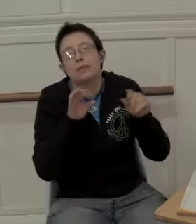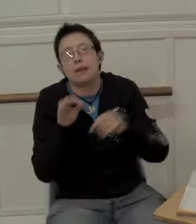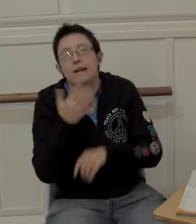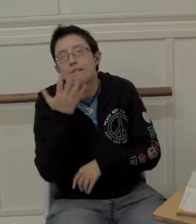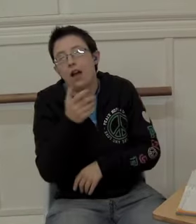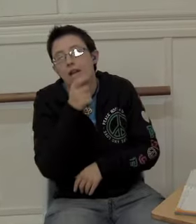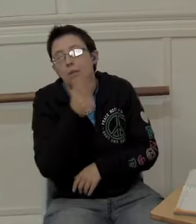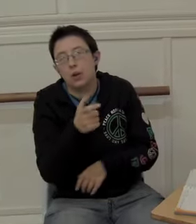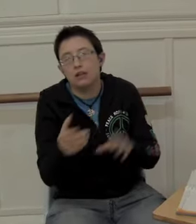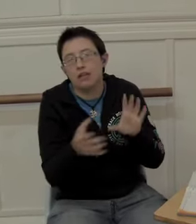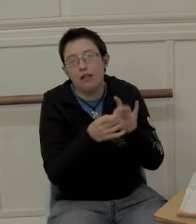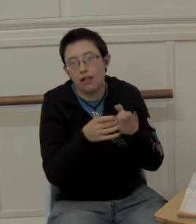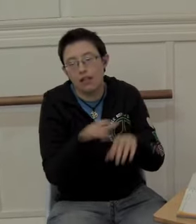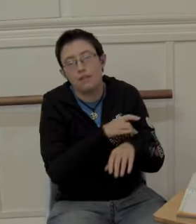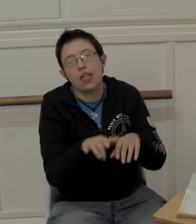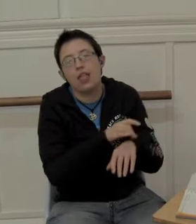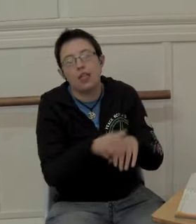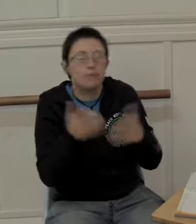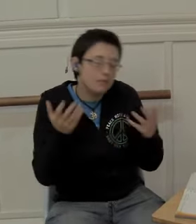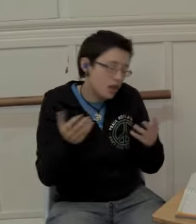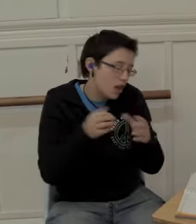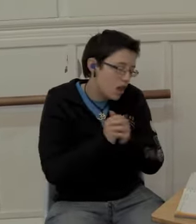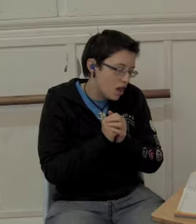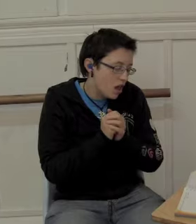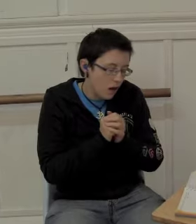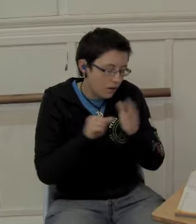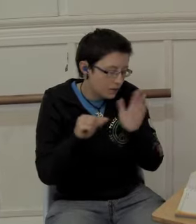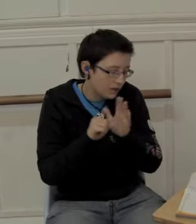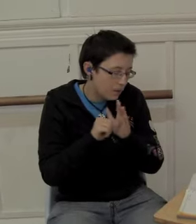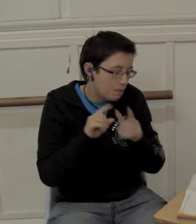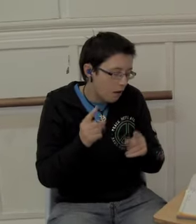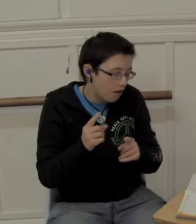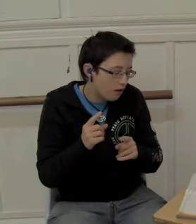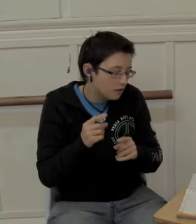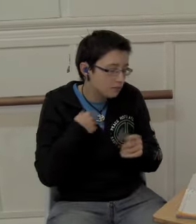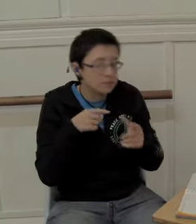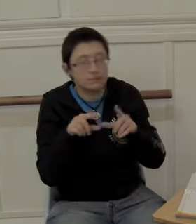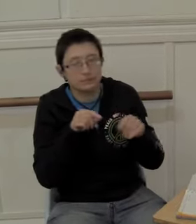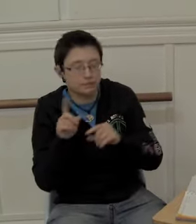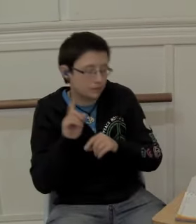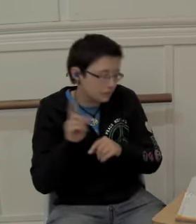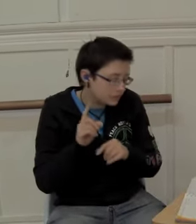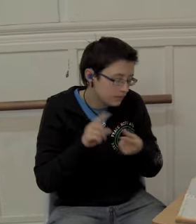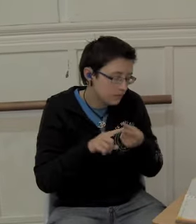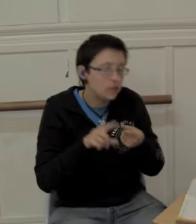I have picked five words linked to the play. It was difficult but I have picked...